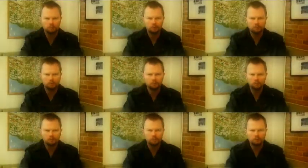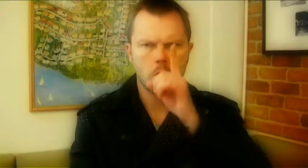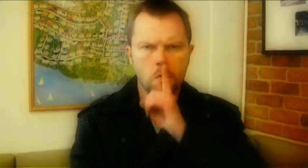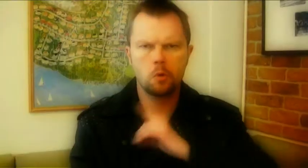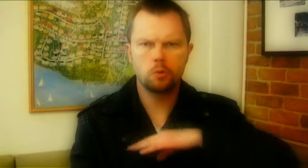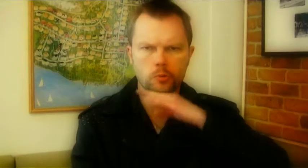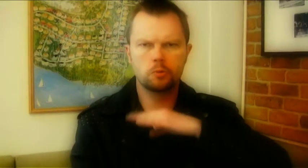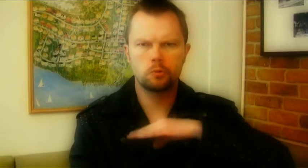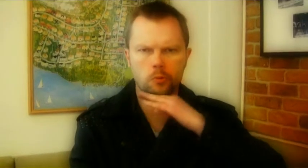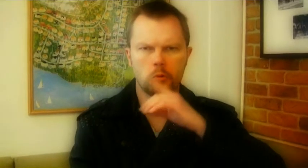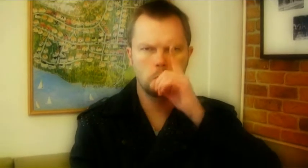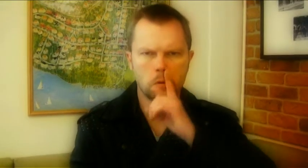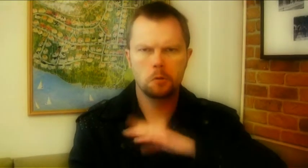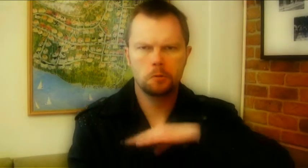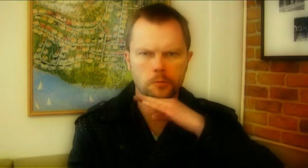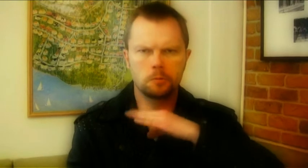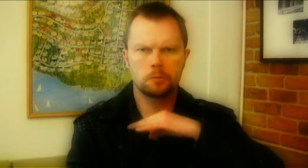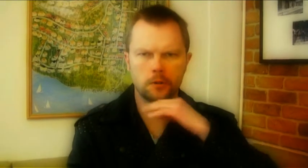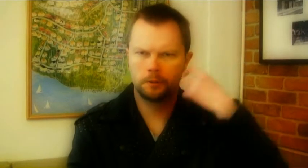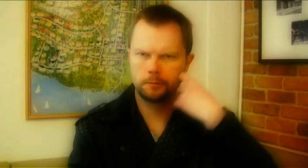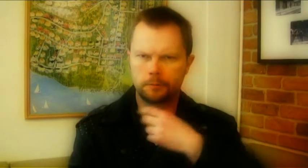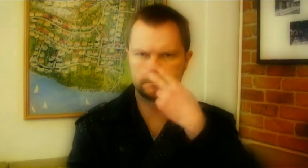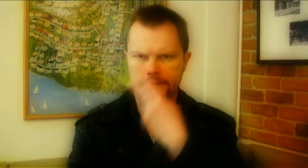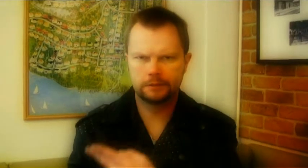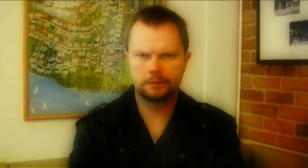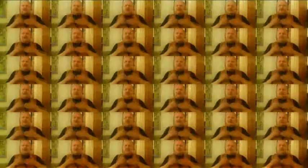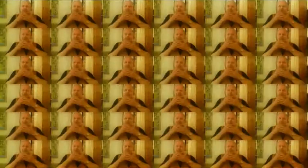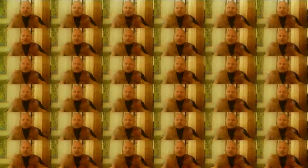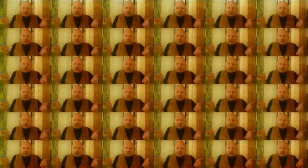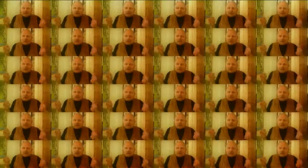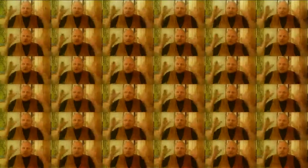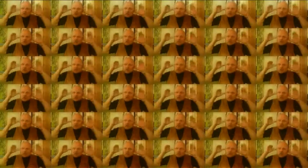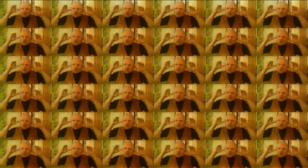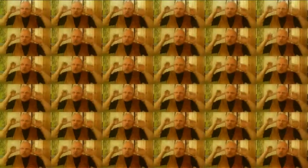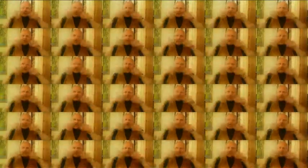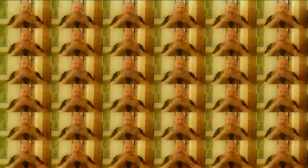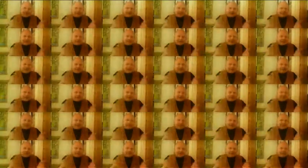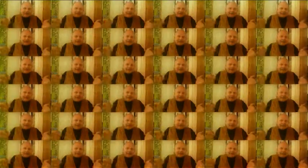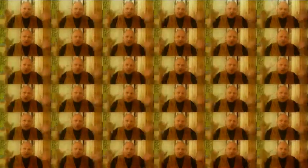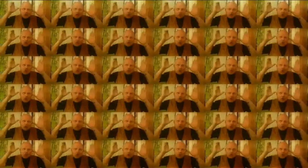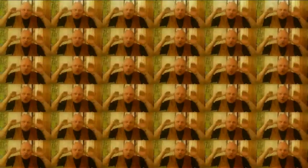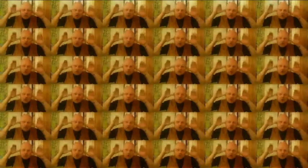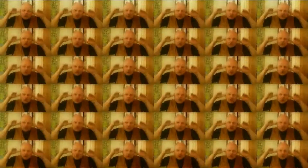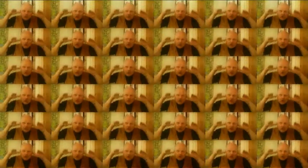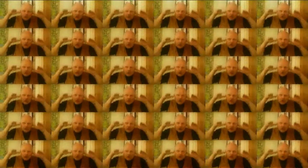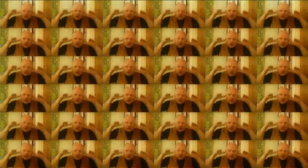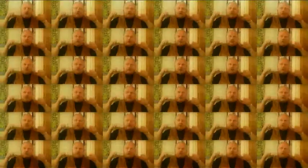Small frogs, small frogs are funny to see. No ears, no ears have they.